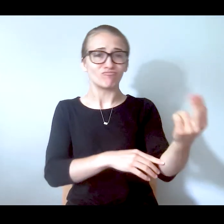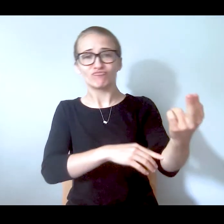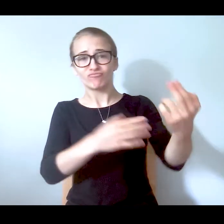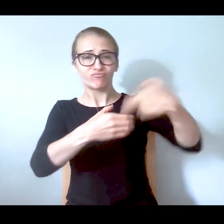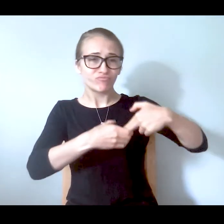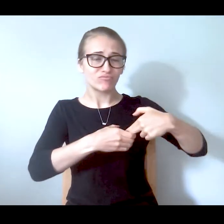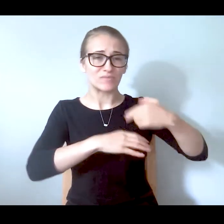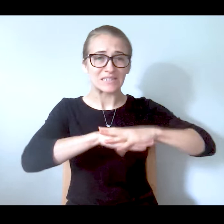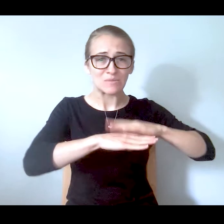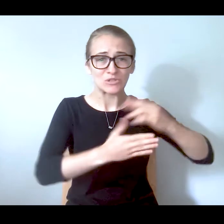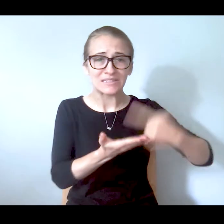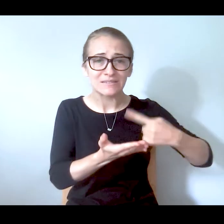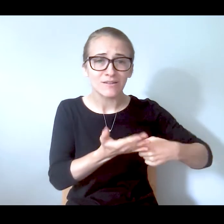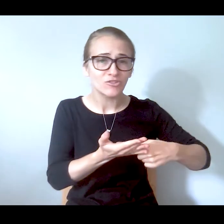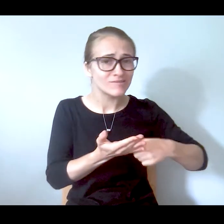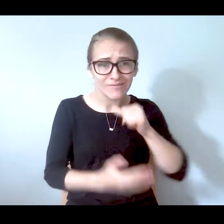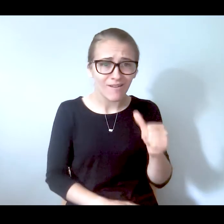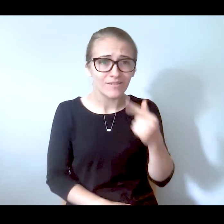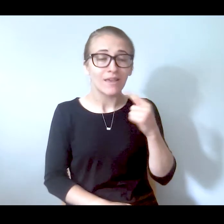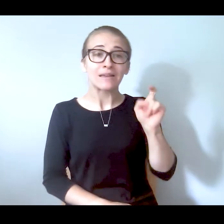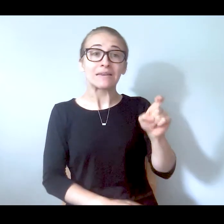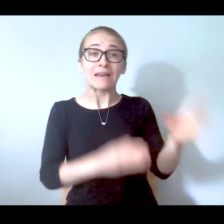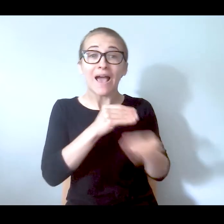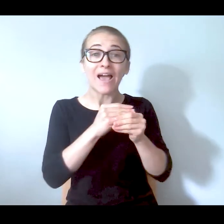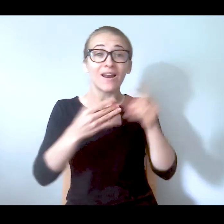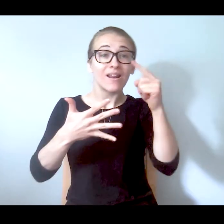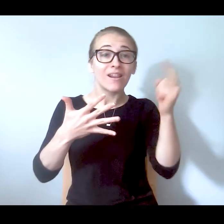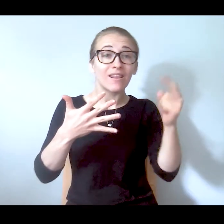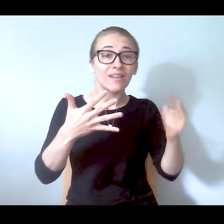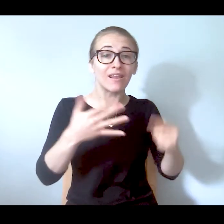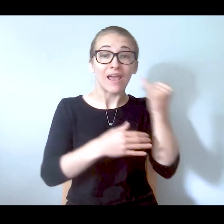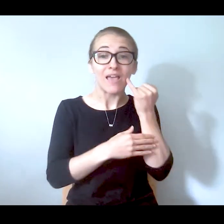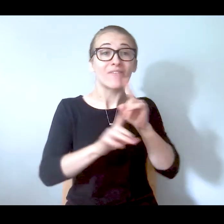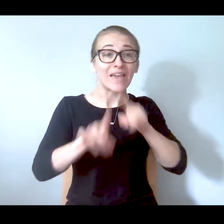need to add to your training so that someone who's picking up that 911 call knows that they don't have